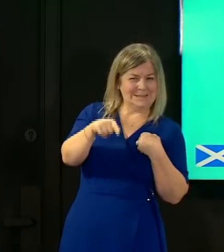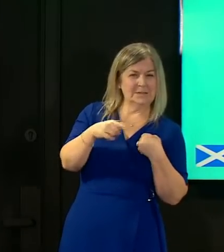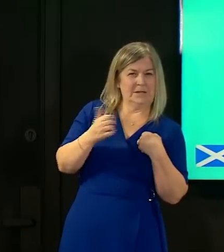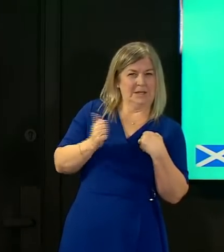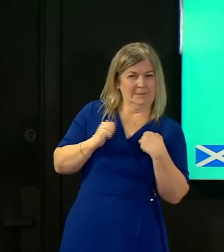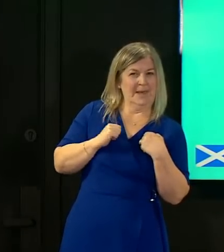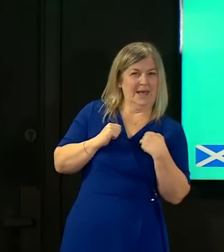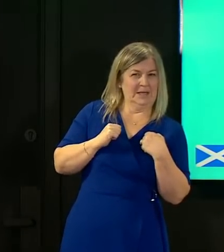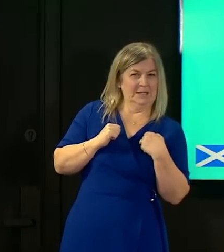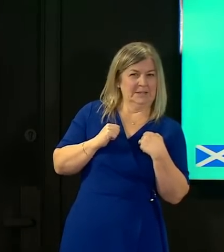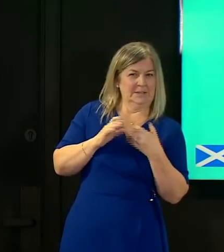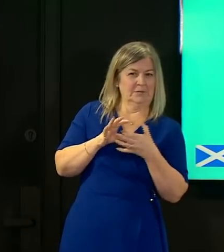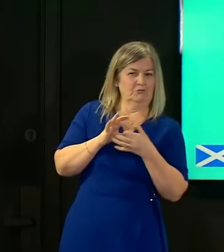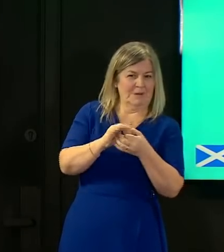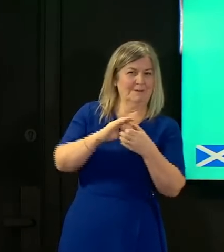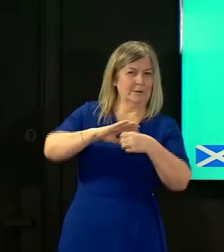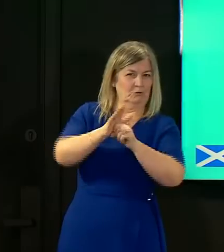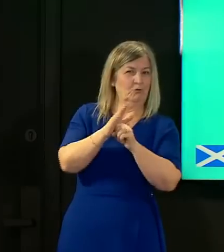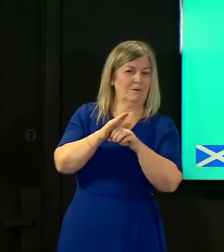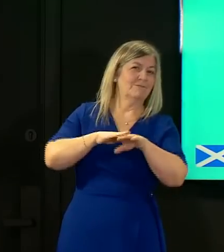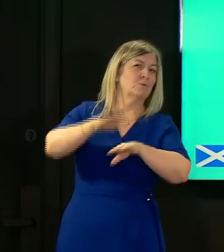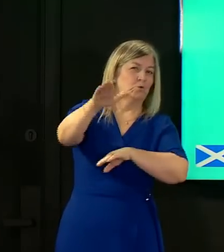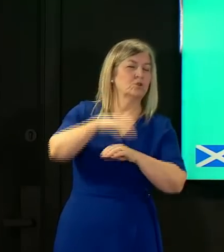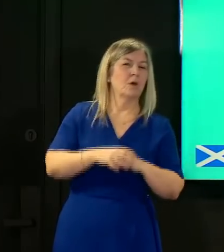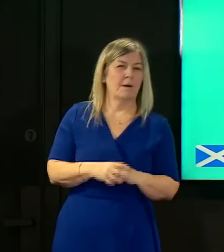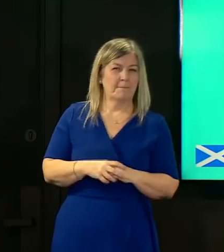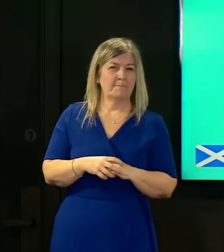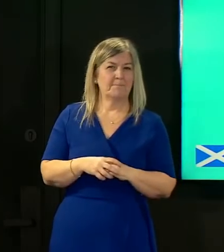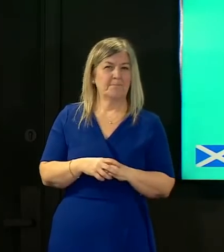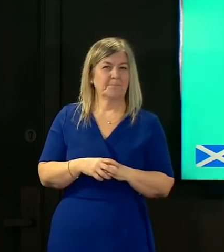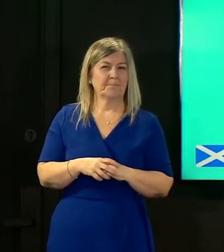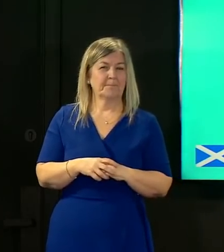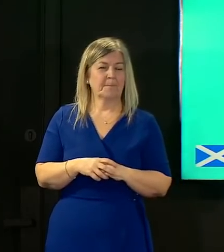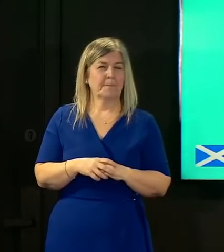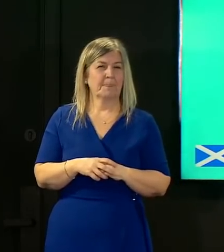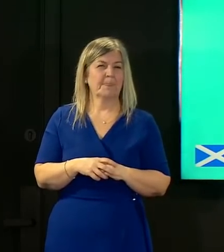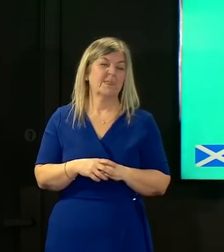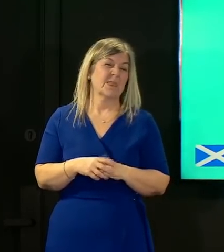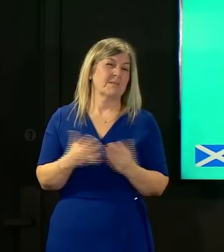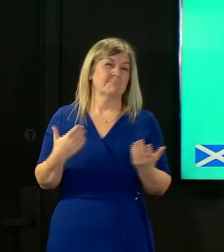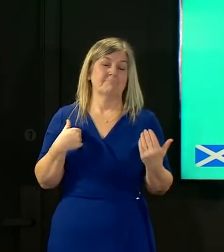the coronavirus in the future now i'm still very hopeful that that transmission is going to have